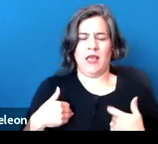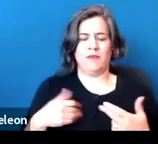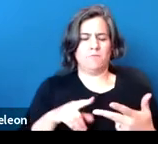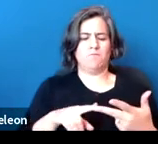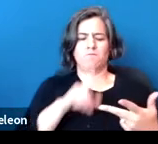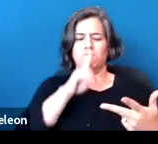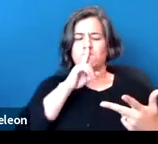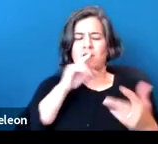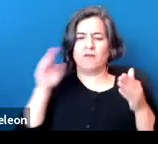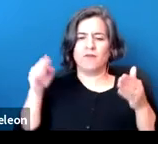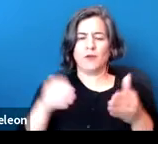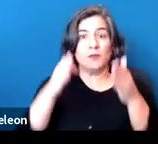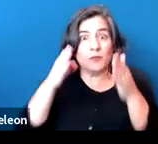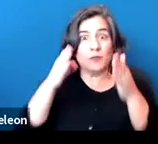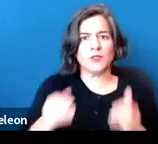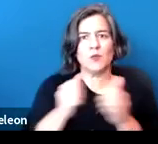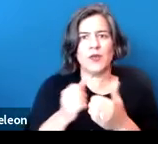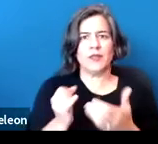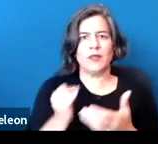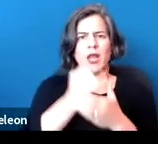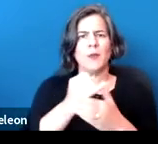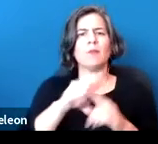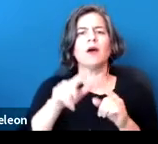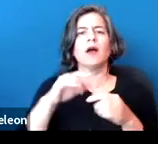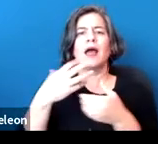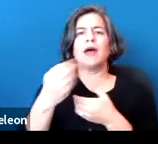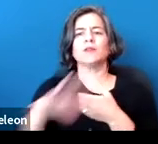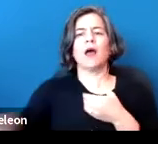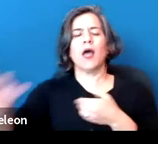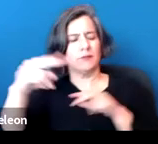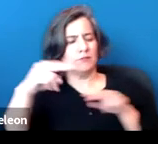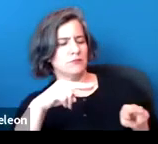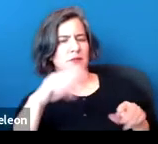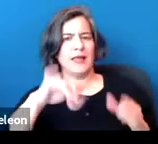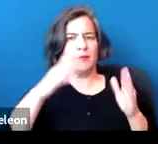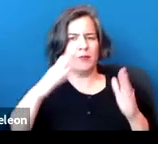We focus on how that person is being viewed by others, including entities.